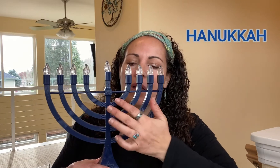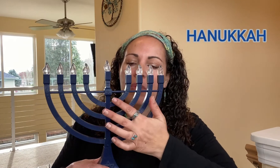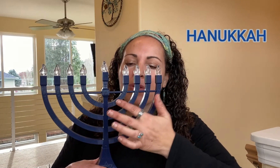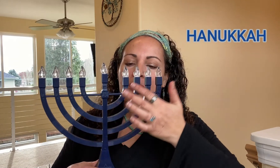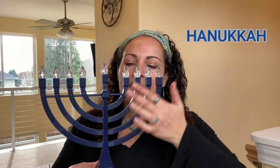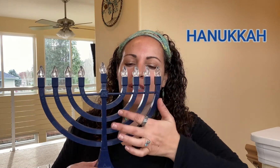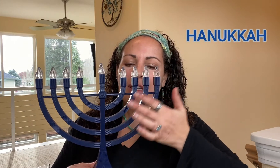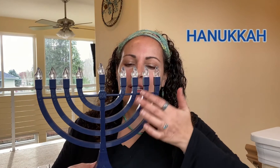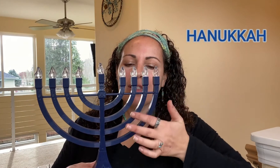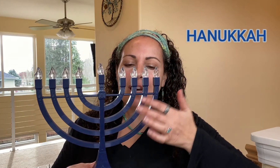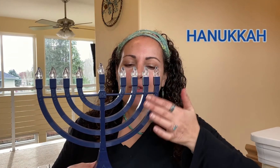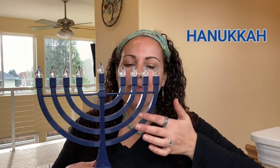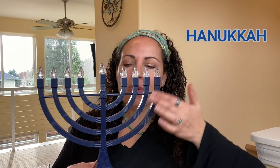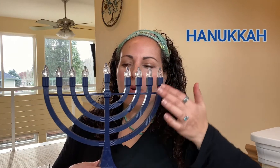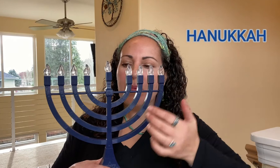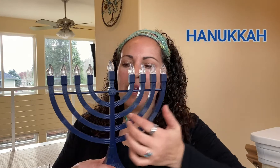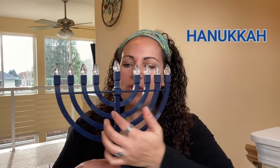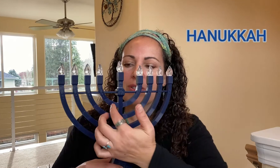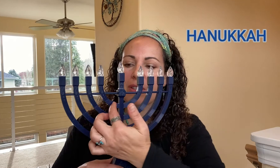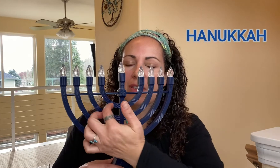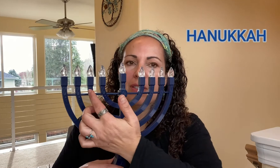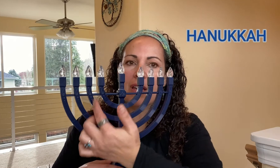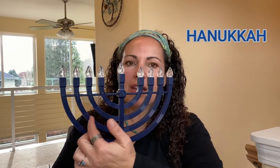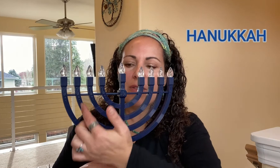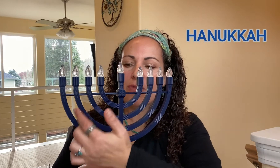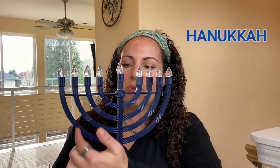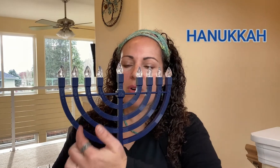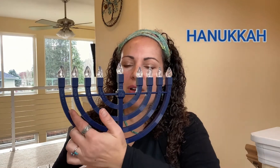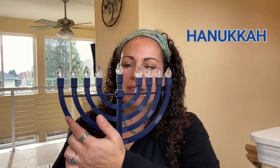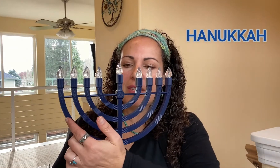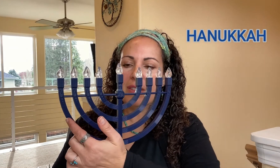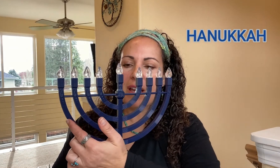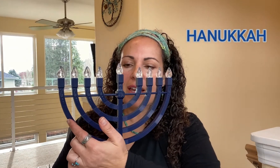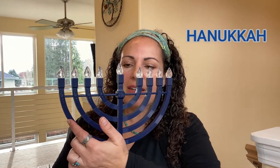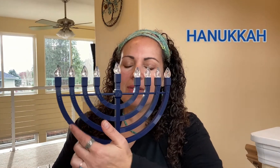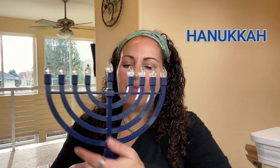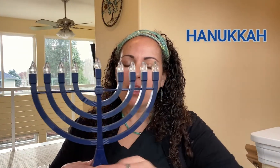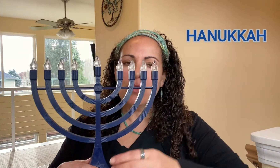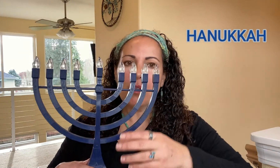But you can see that it has 4 branches on this side and 4 on this side.